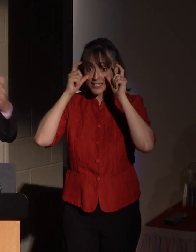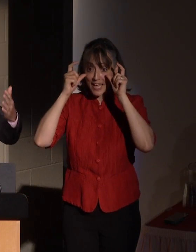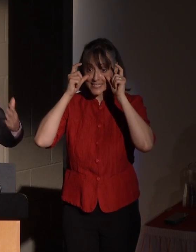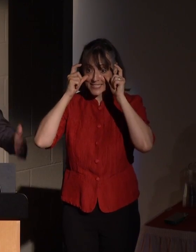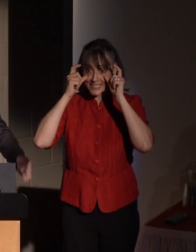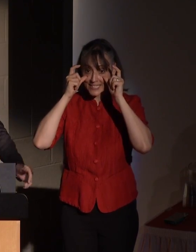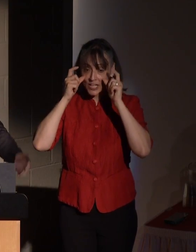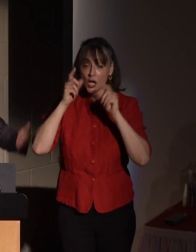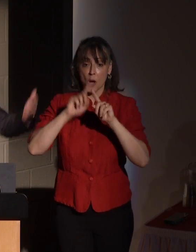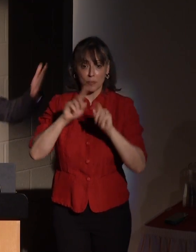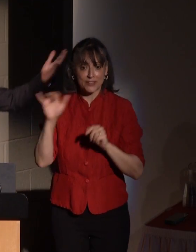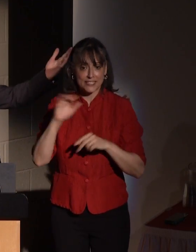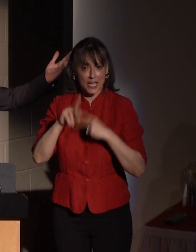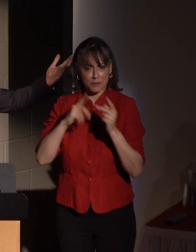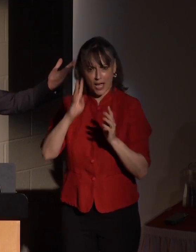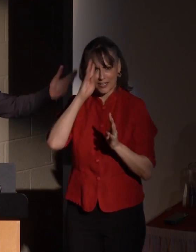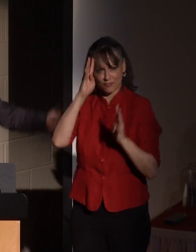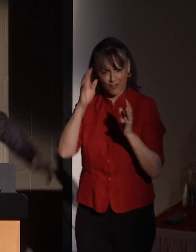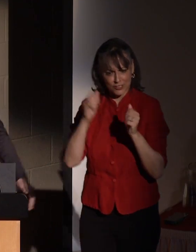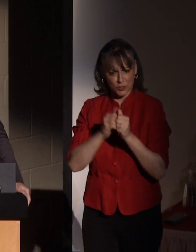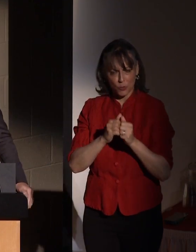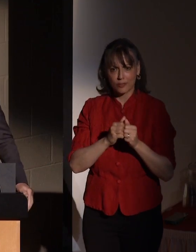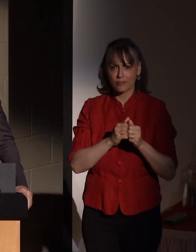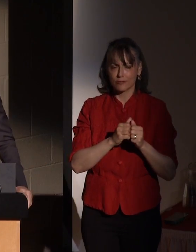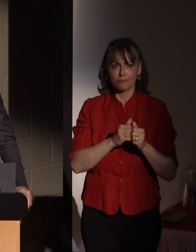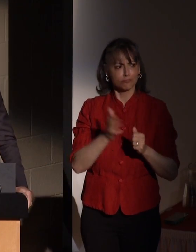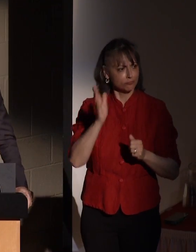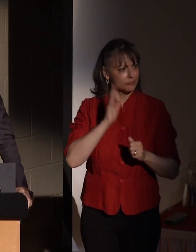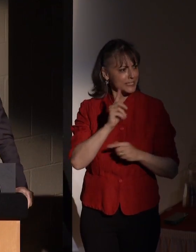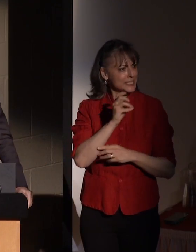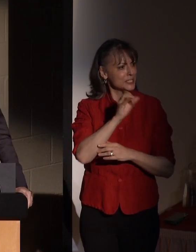same kind of invention that he did for us through the TTY.